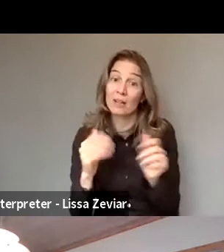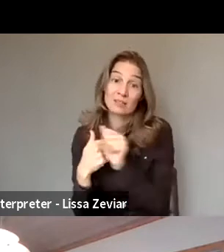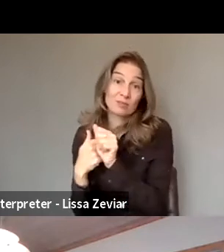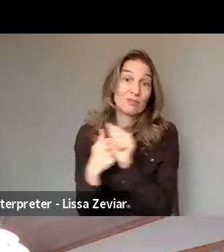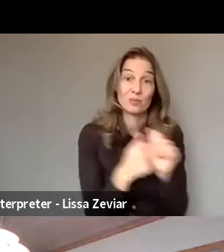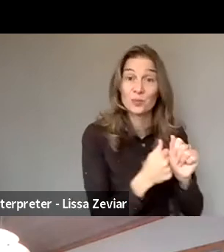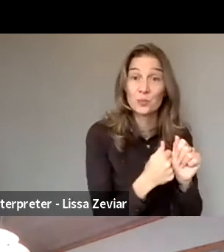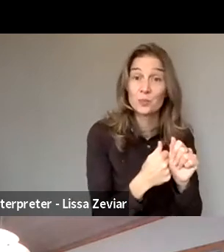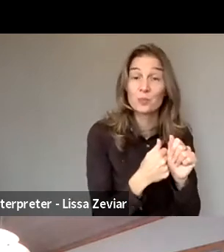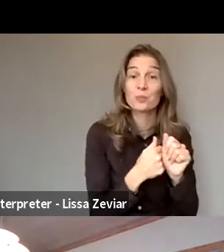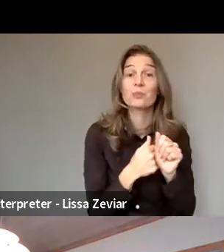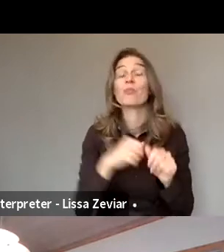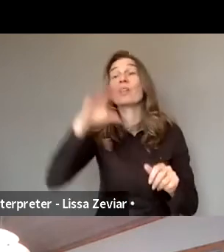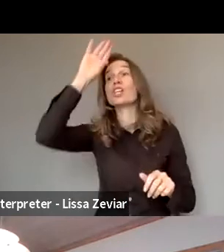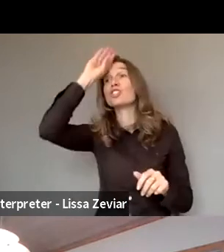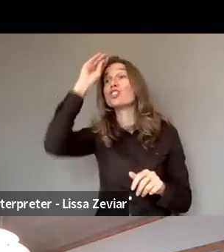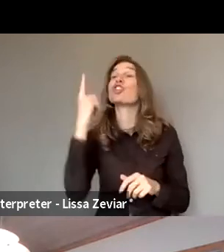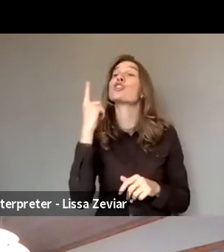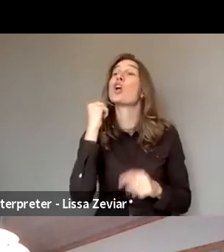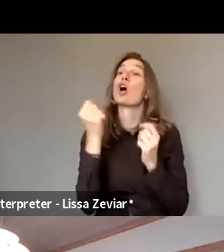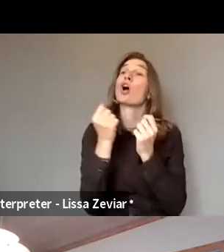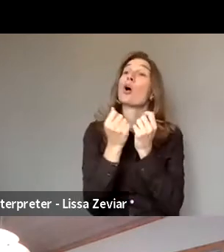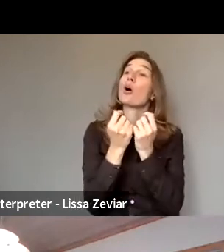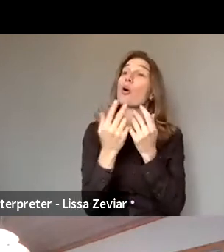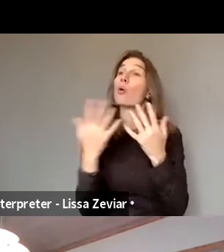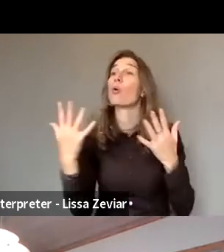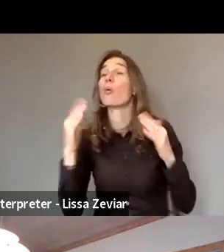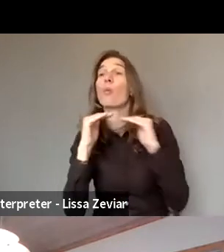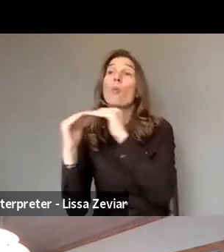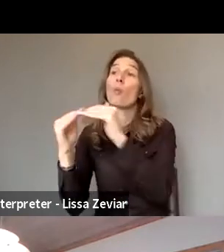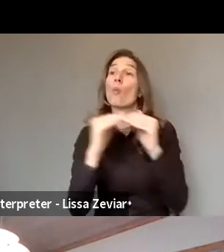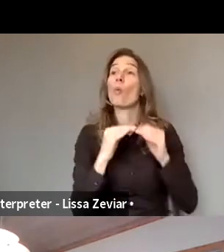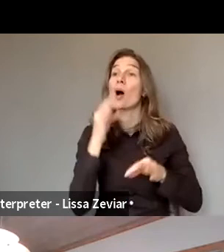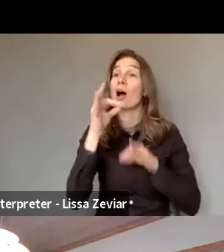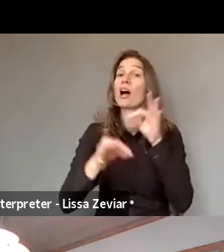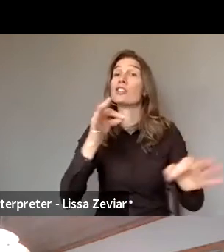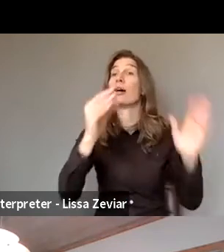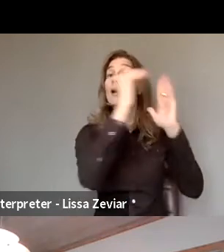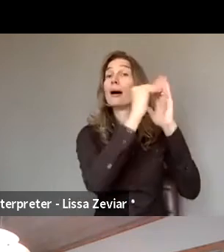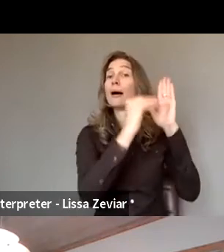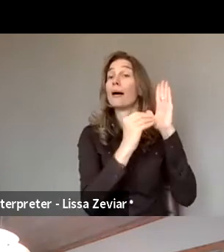The general strategy isn't just something that we only are already owners of. It's something,